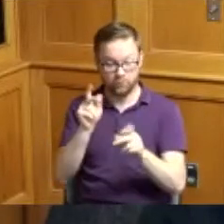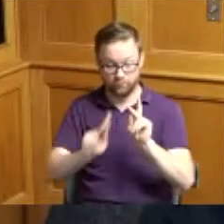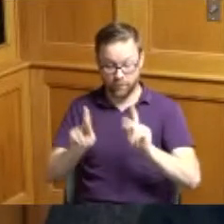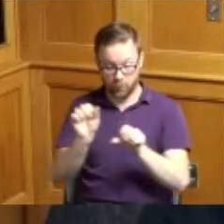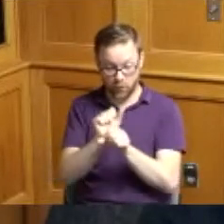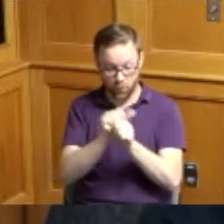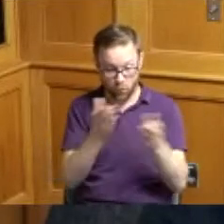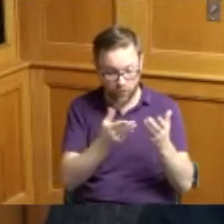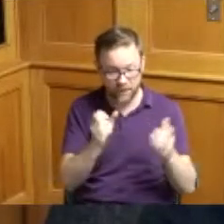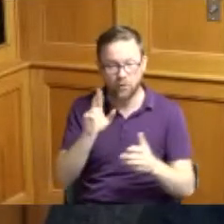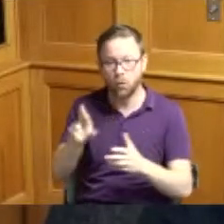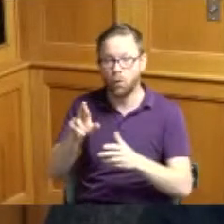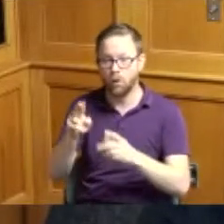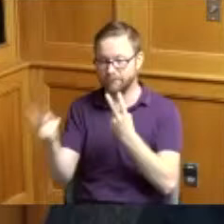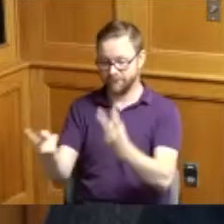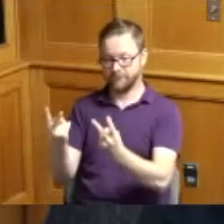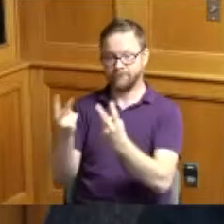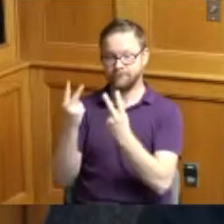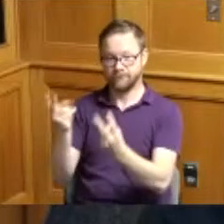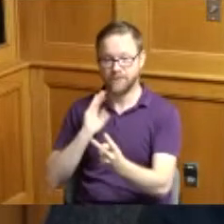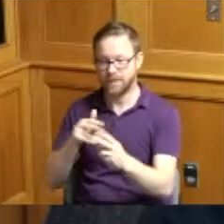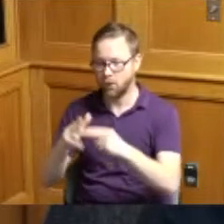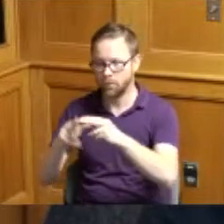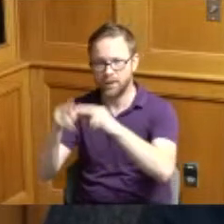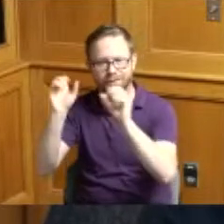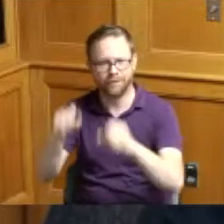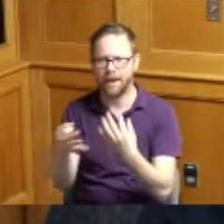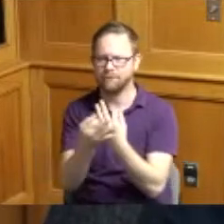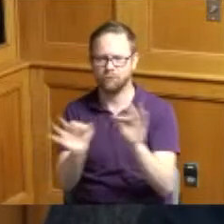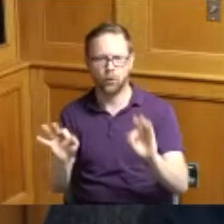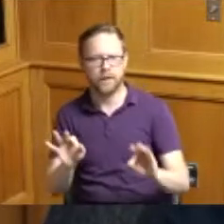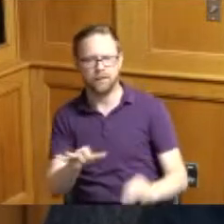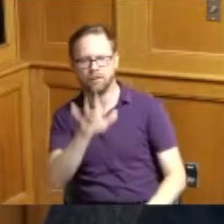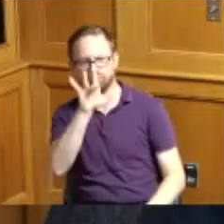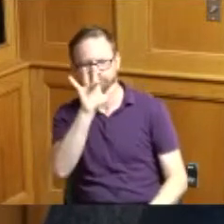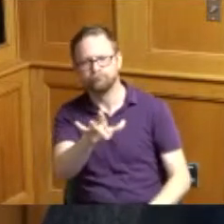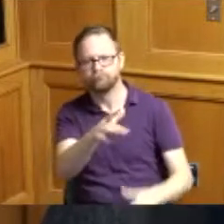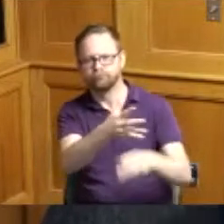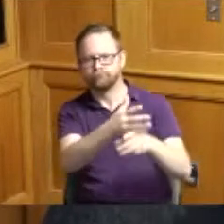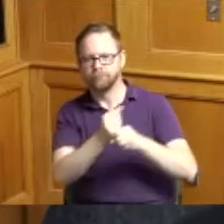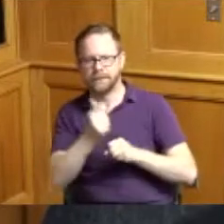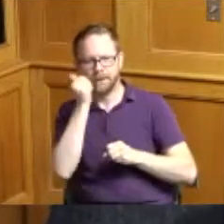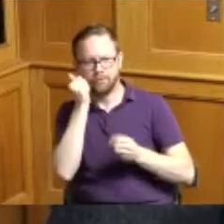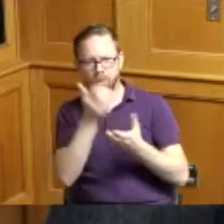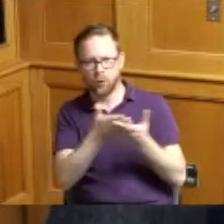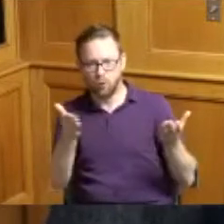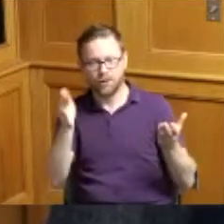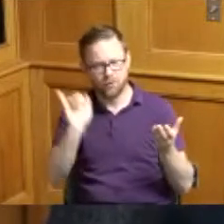access to free period products and you know this is a matter of equity period equity for